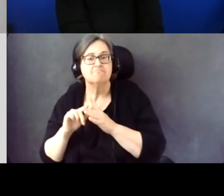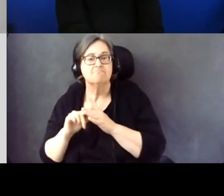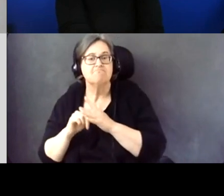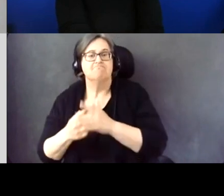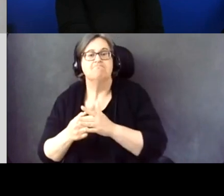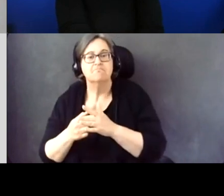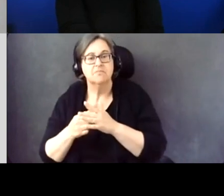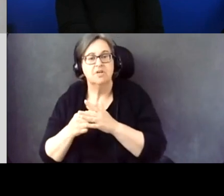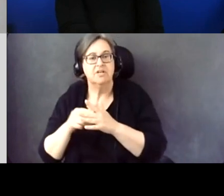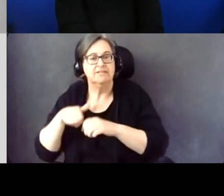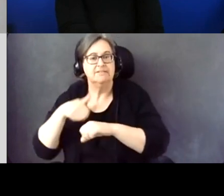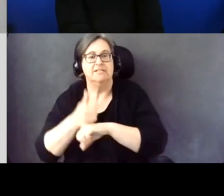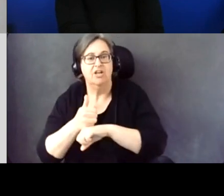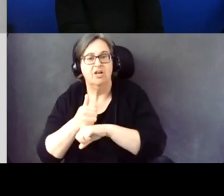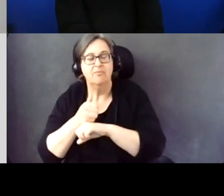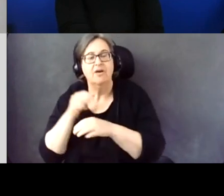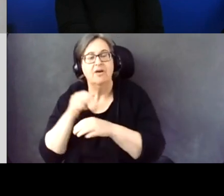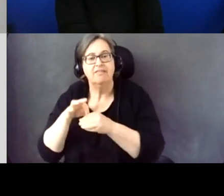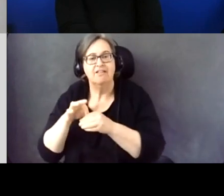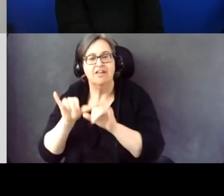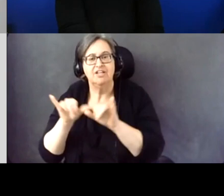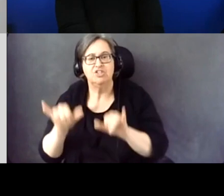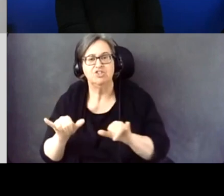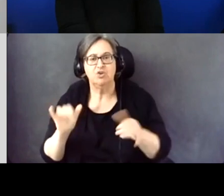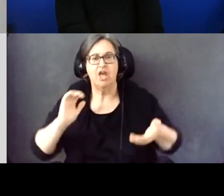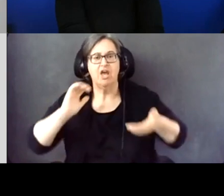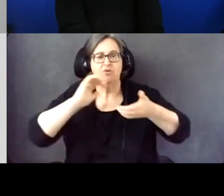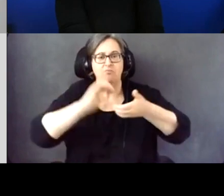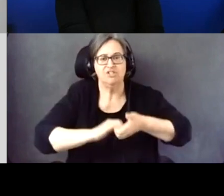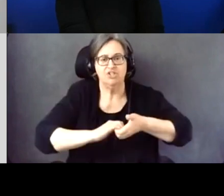So I think that's what I would envision is local partnerships.